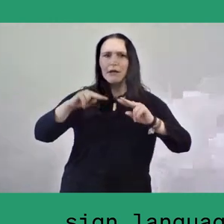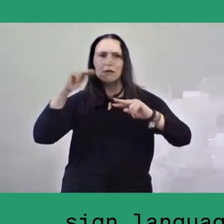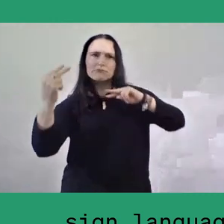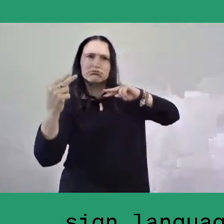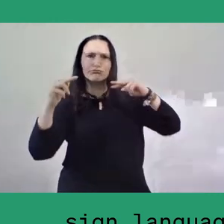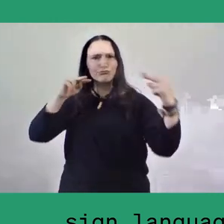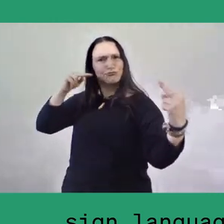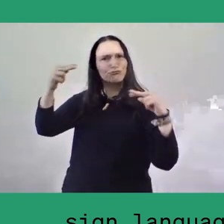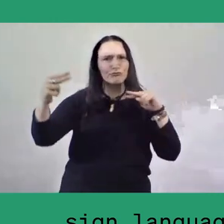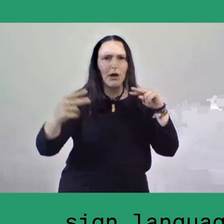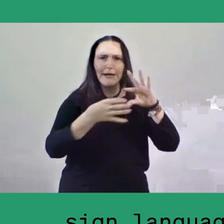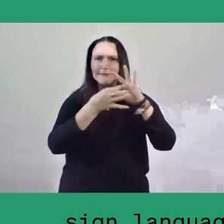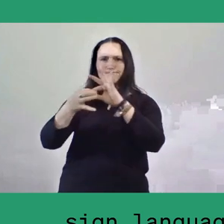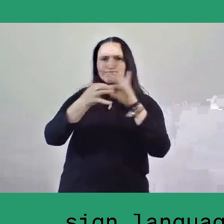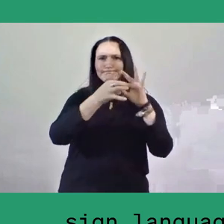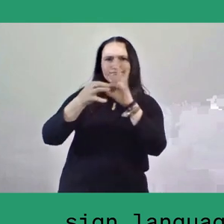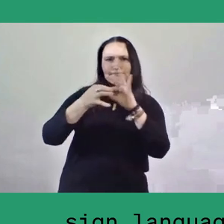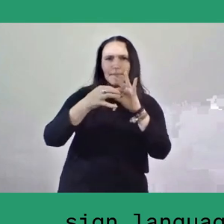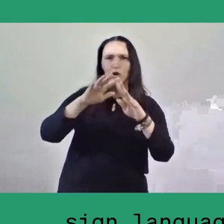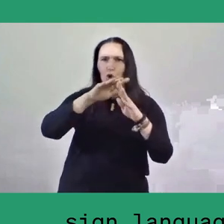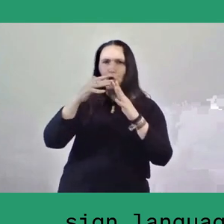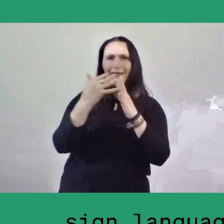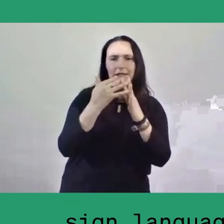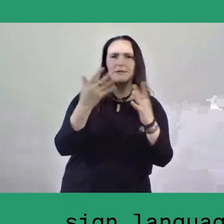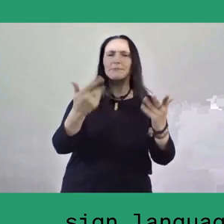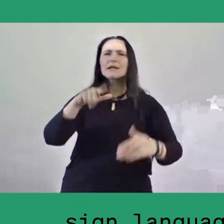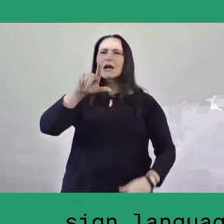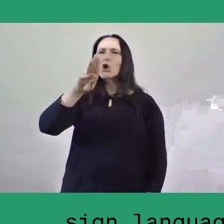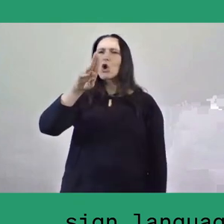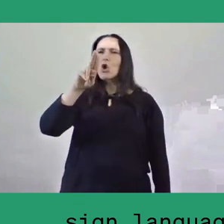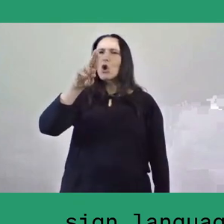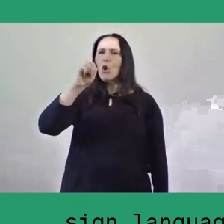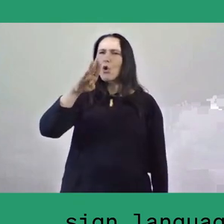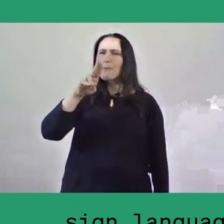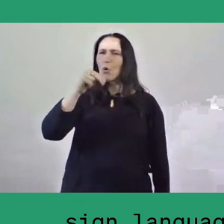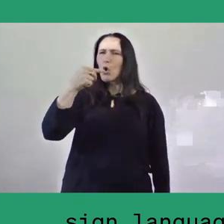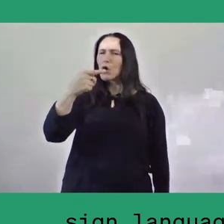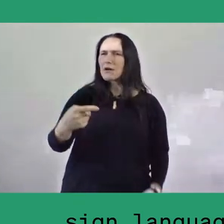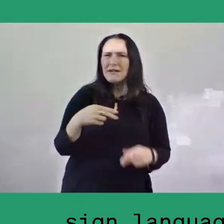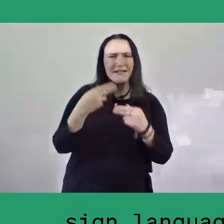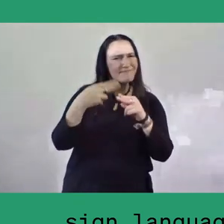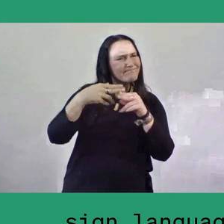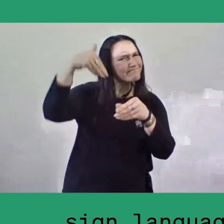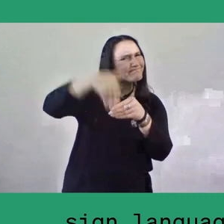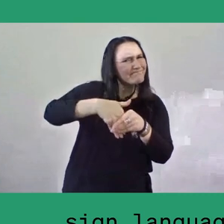First of all, let me explain what lumbung is, as lumbung is at the very core of documenta fifteen.